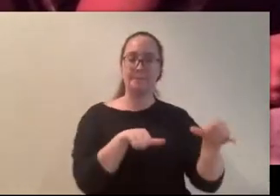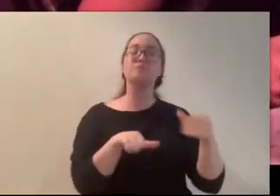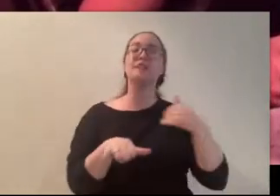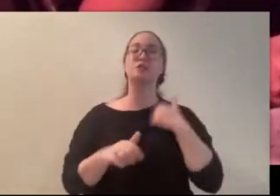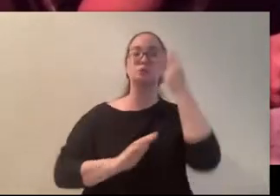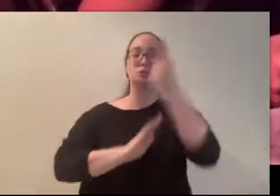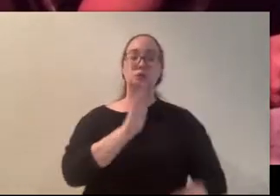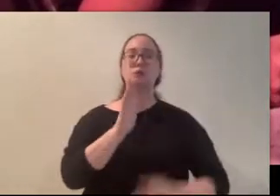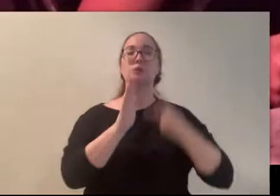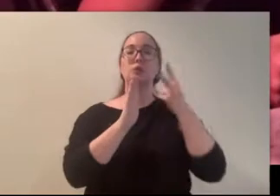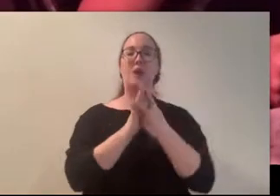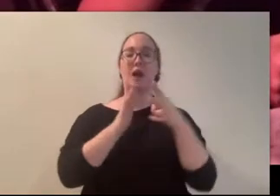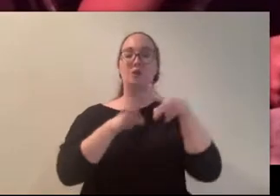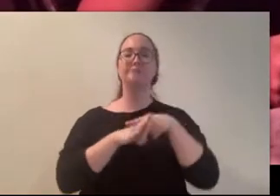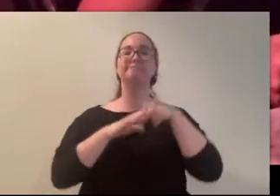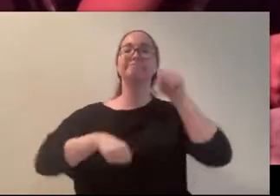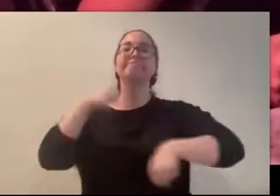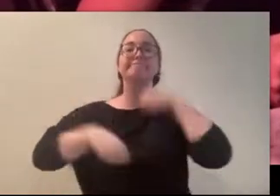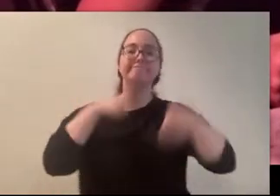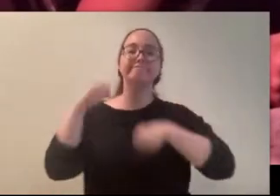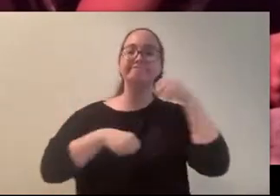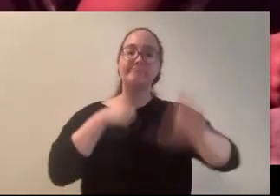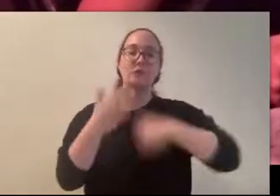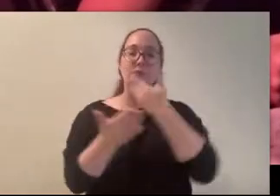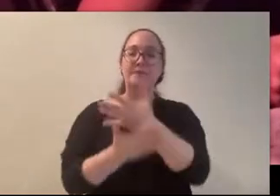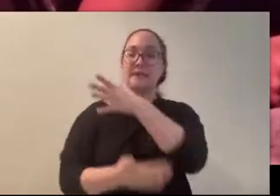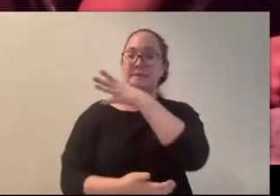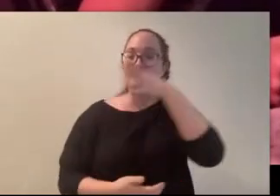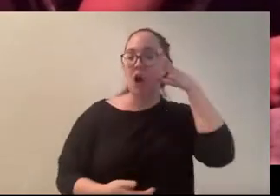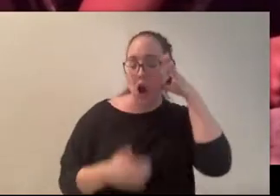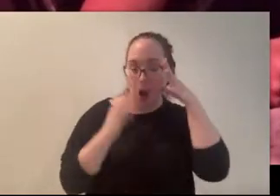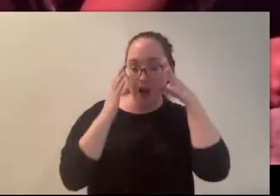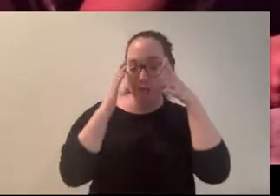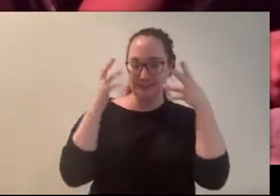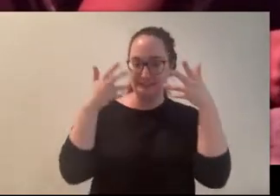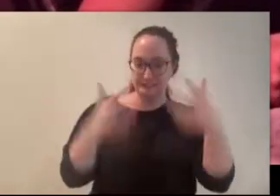the Limping Woman was said to haunt and get back before they started trading phone calls.